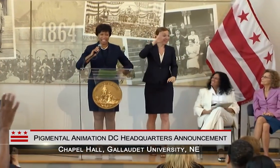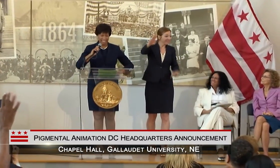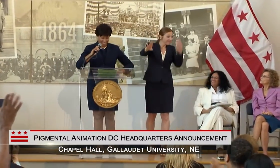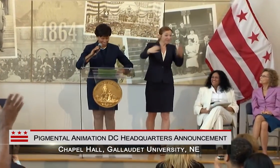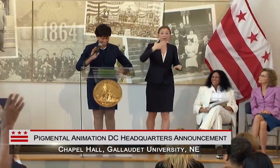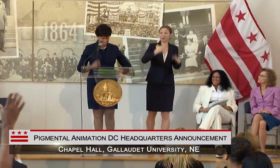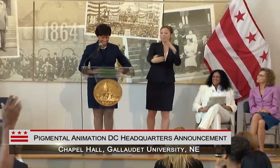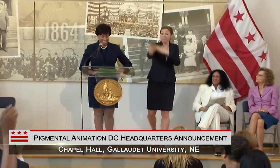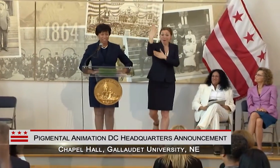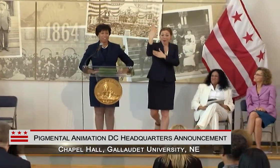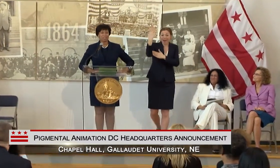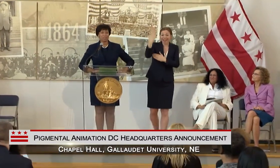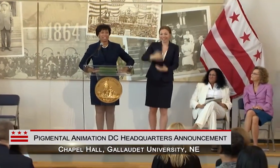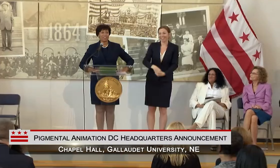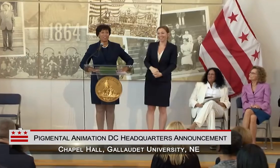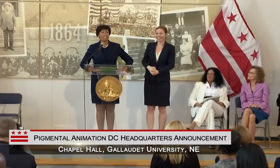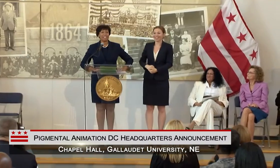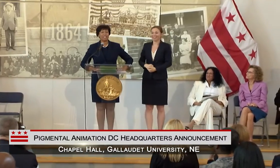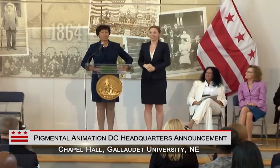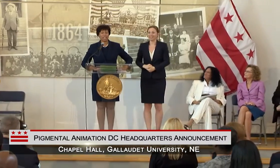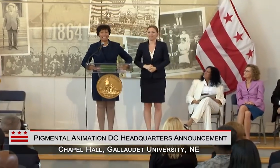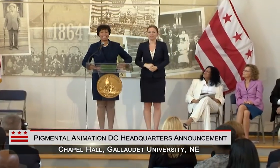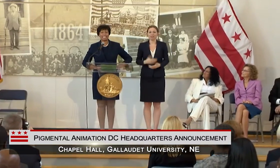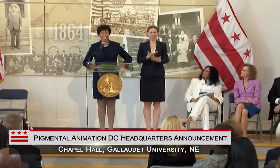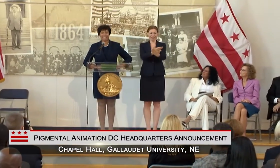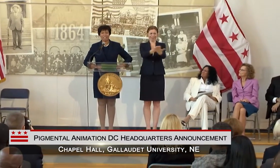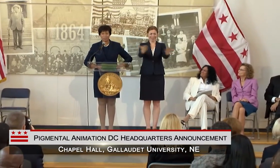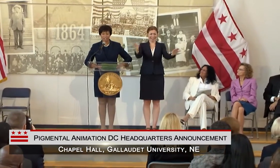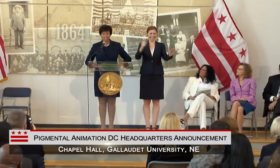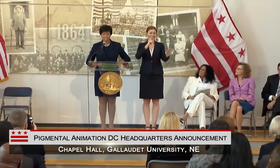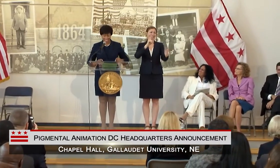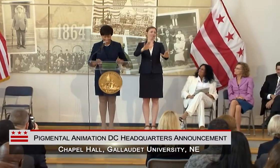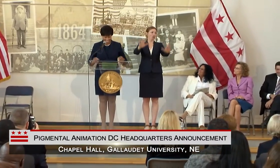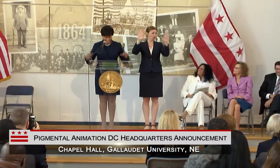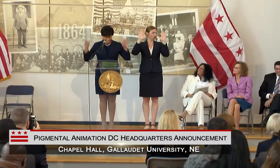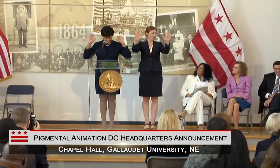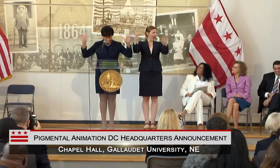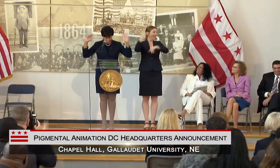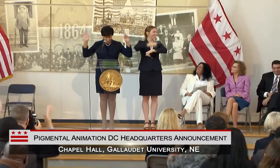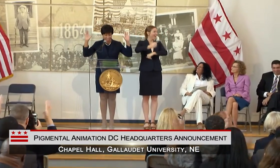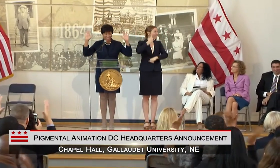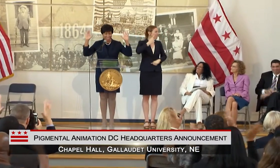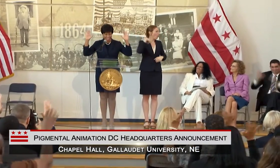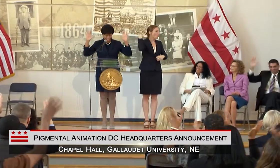NOW, THIS IS WHAT I CALL A GREAT DAY IN WASHINGTON, D.C.